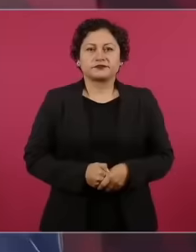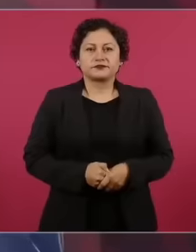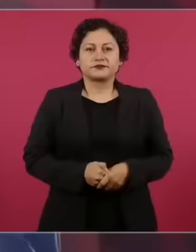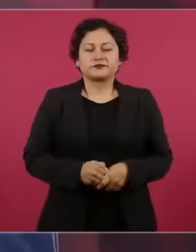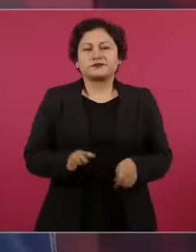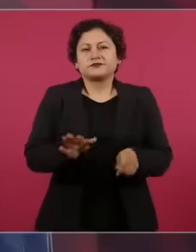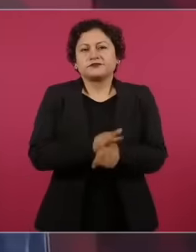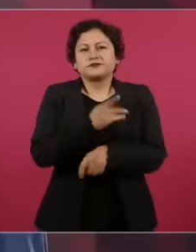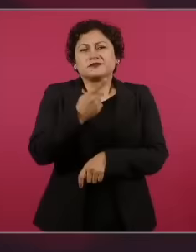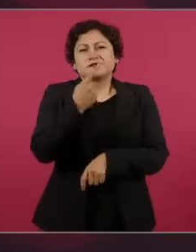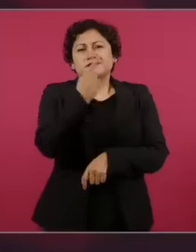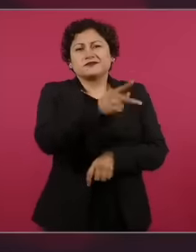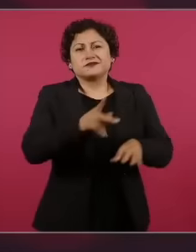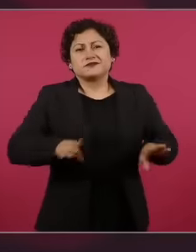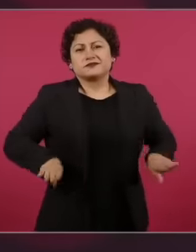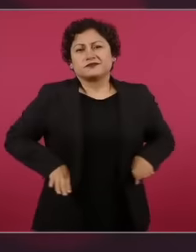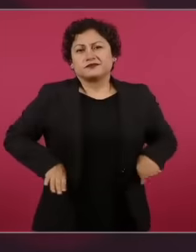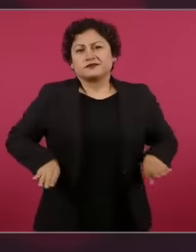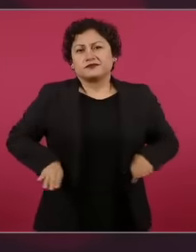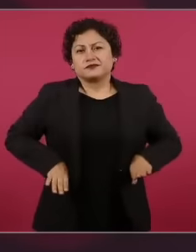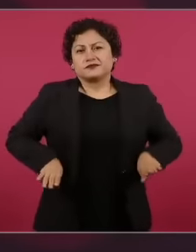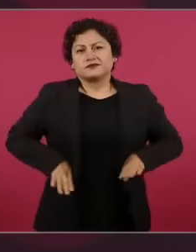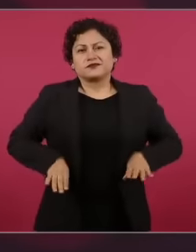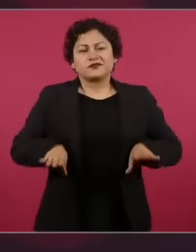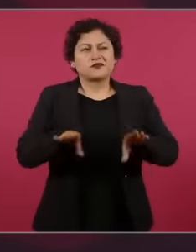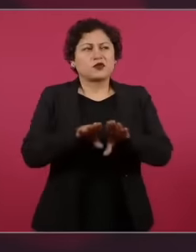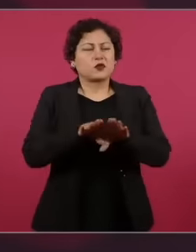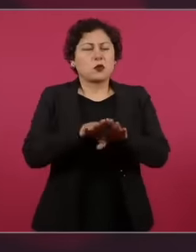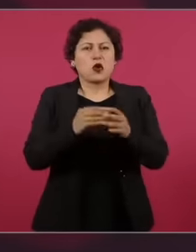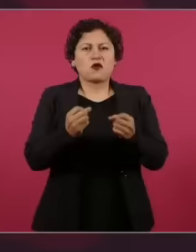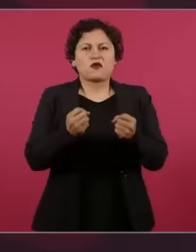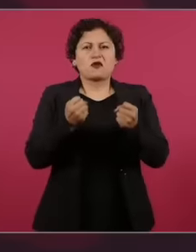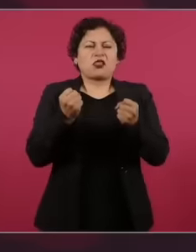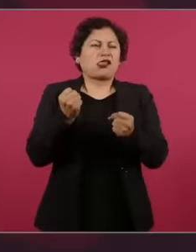Not that classism that